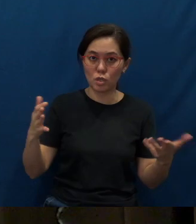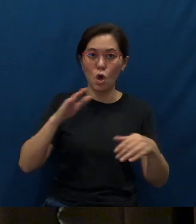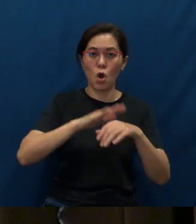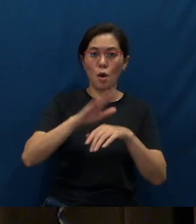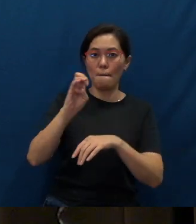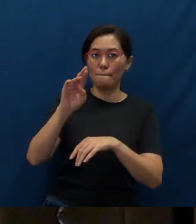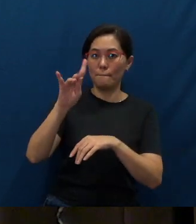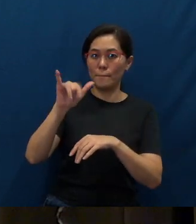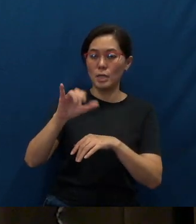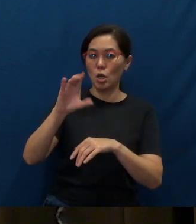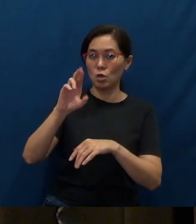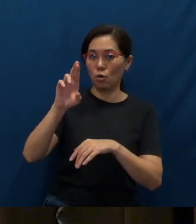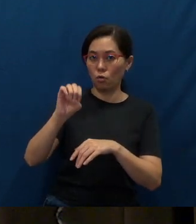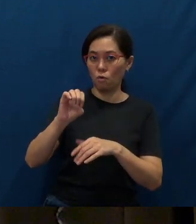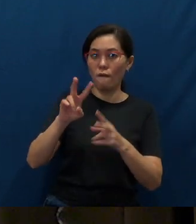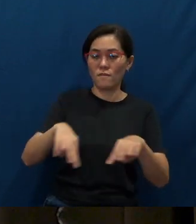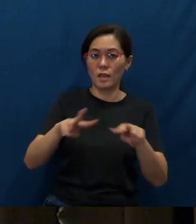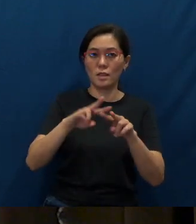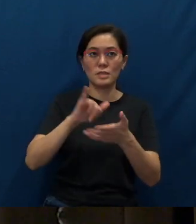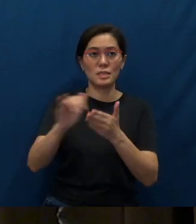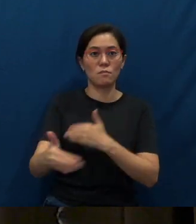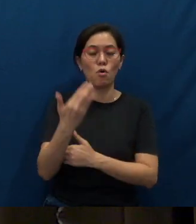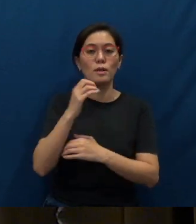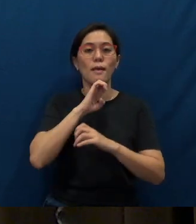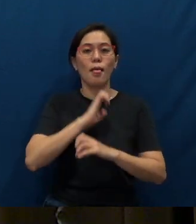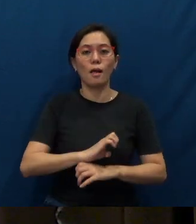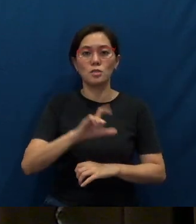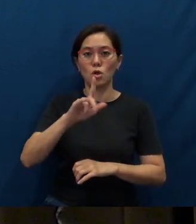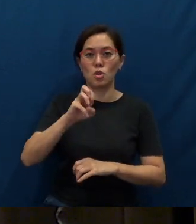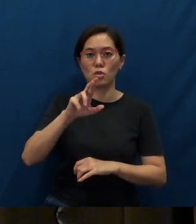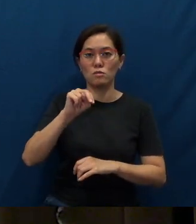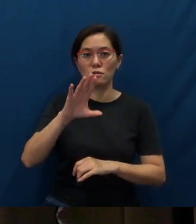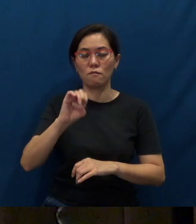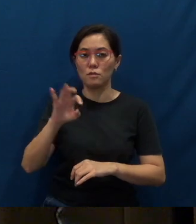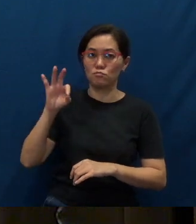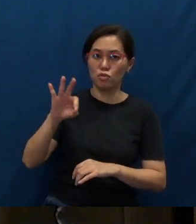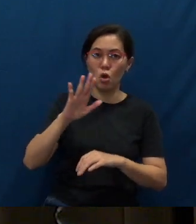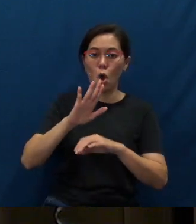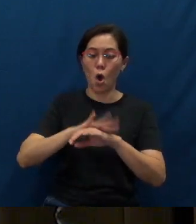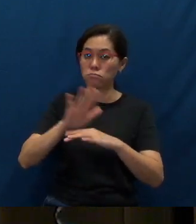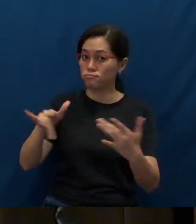And this morning, we have Elder Lawrence, who will be preaching on reaching out to the nations.